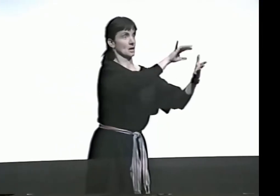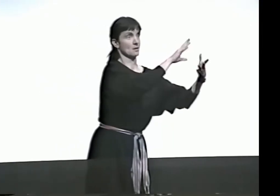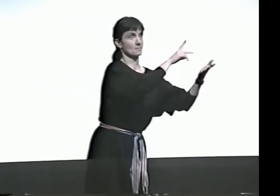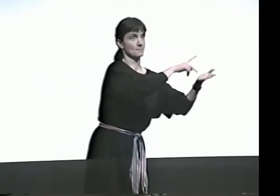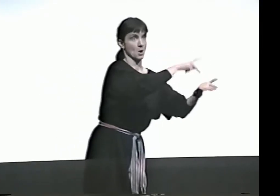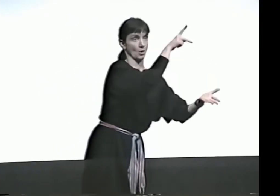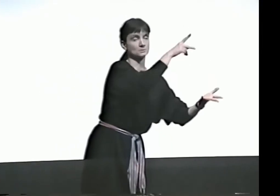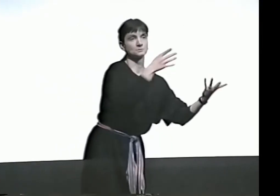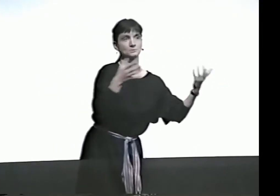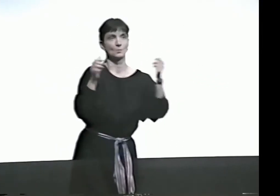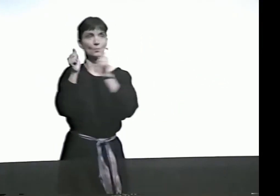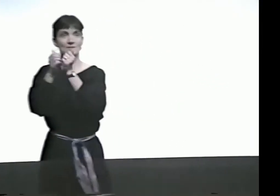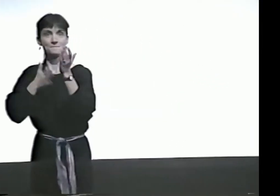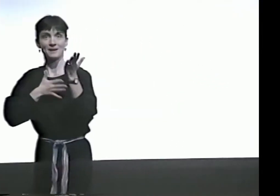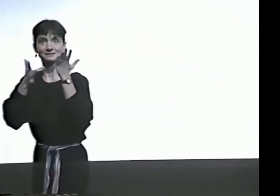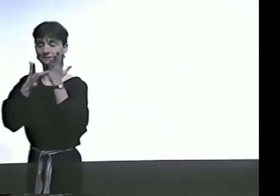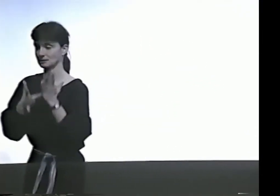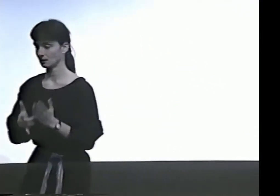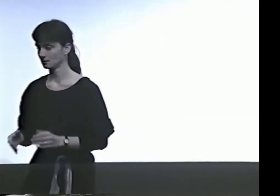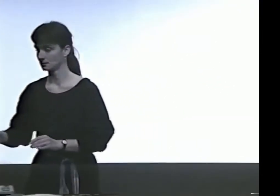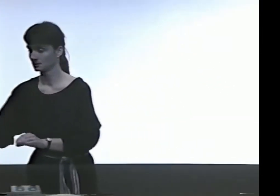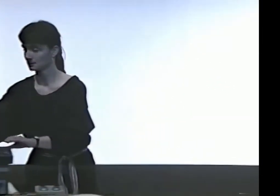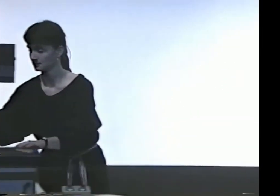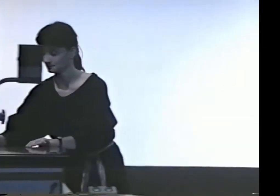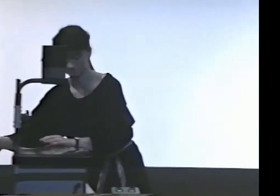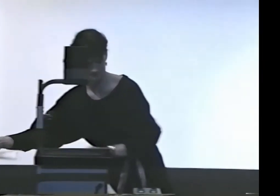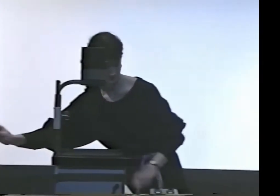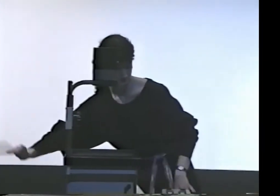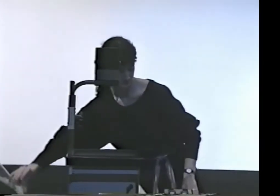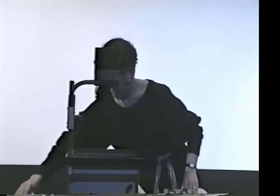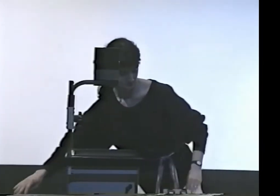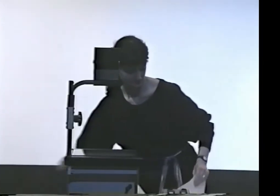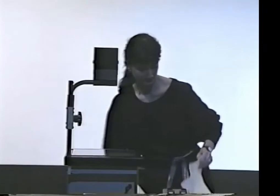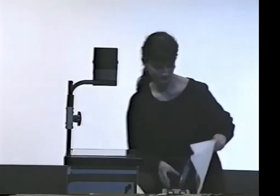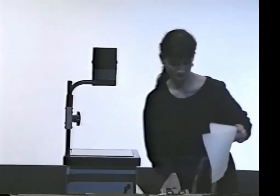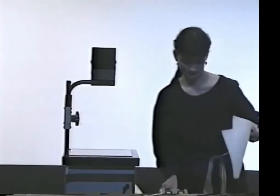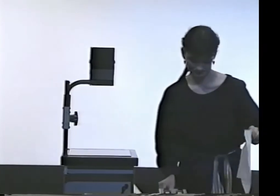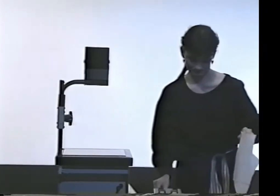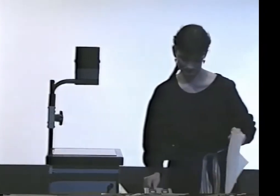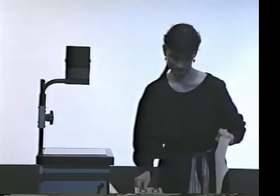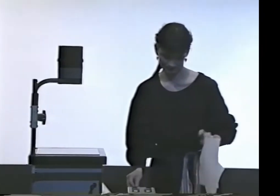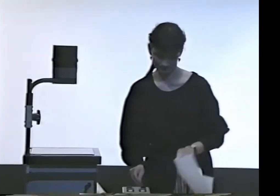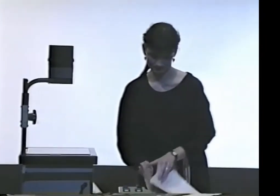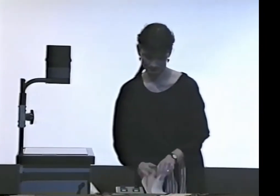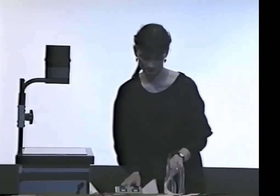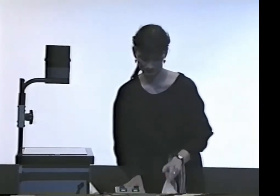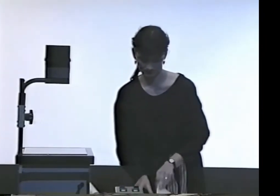SO I'D LIKE TO APPLY THAT TO THE TECHNICAL ASPECTS OF MY POETRY.